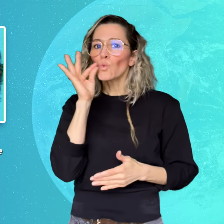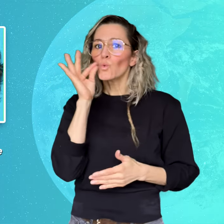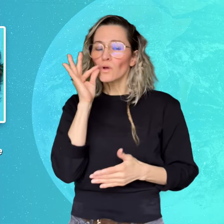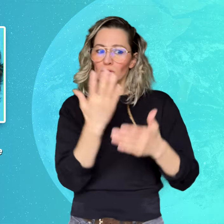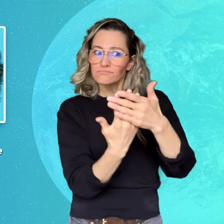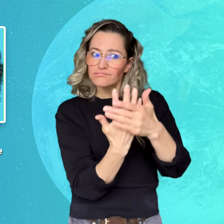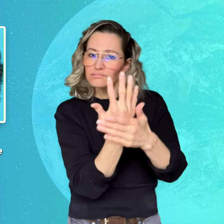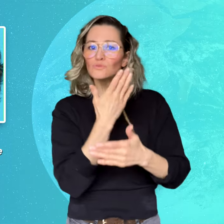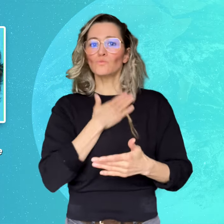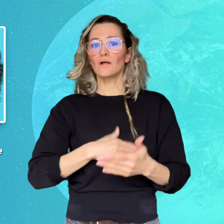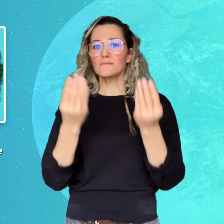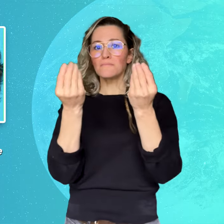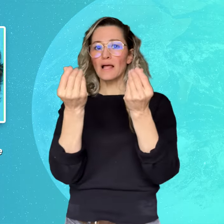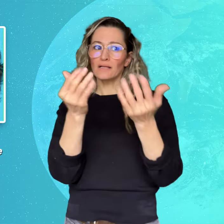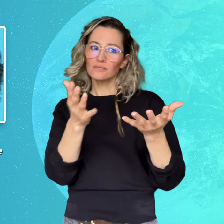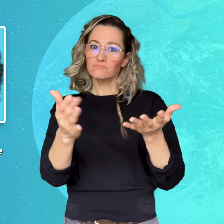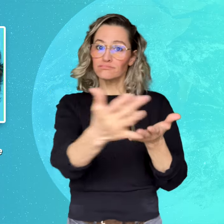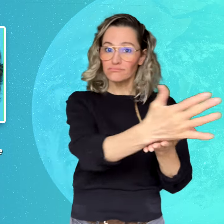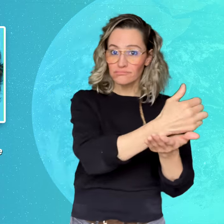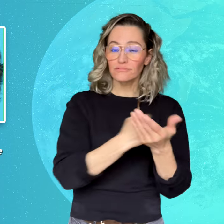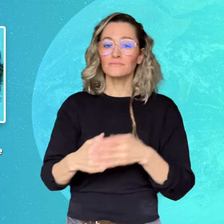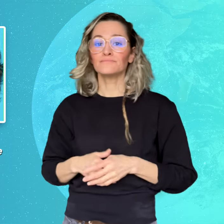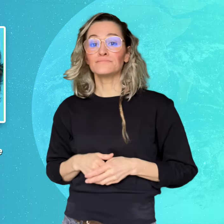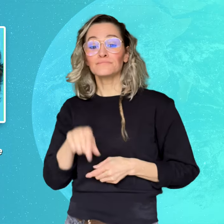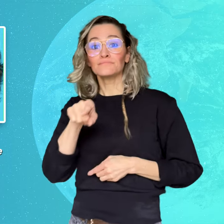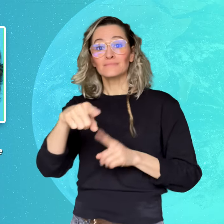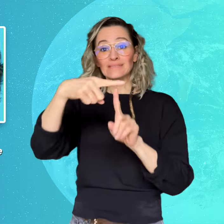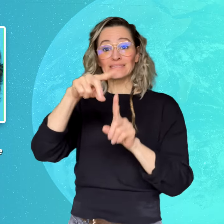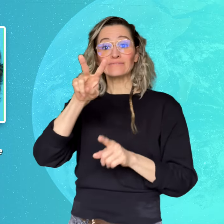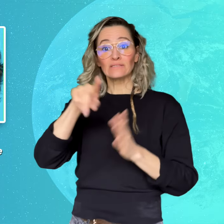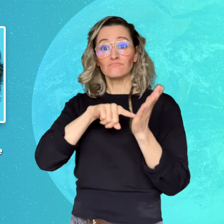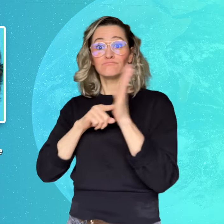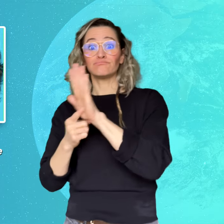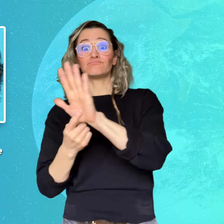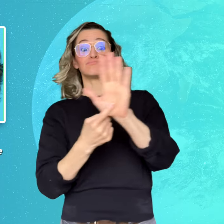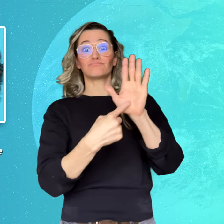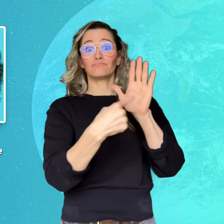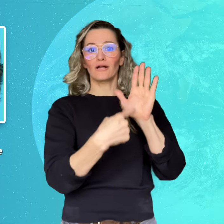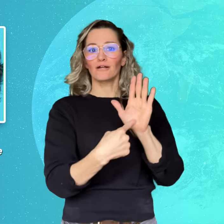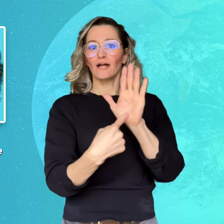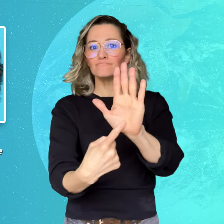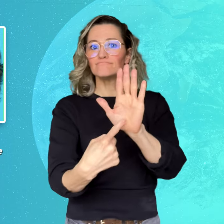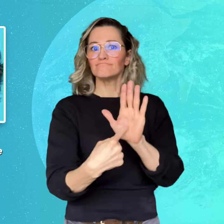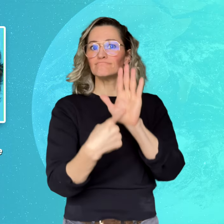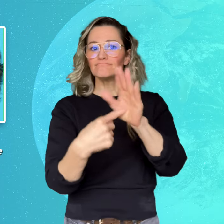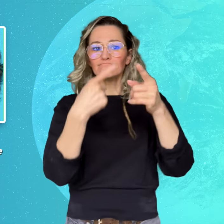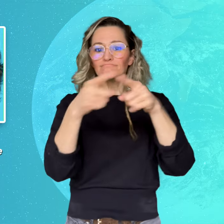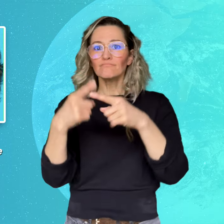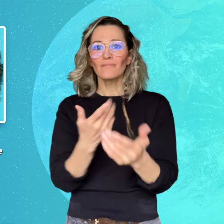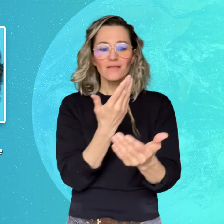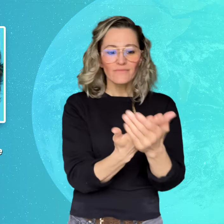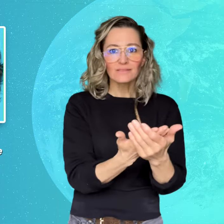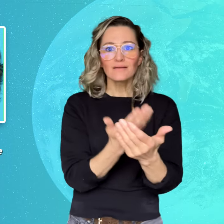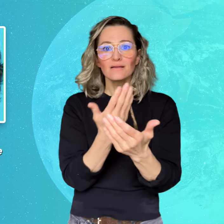and discussed in depth about how the situation may have unfolded,